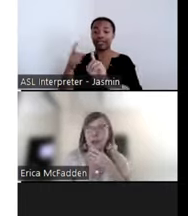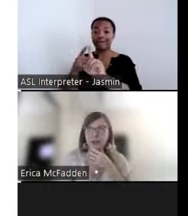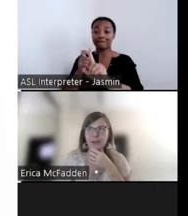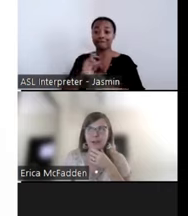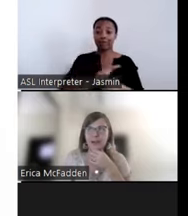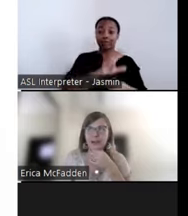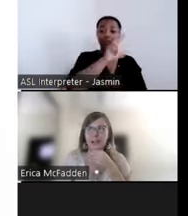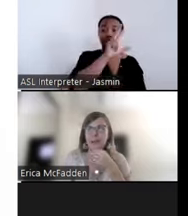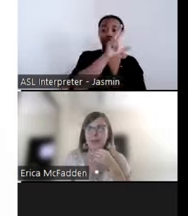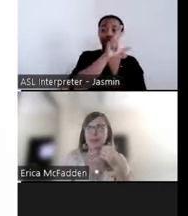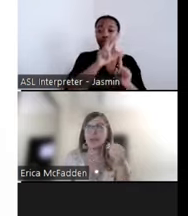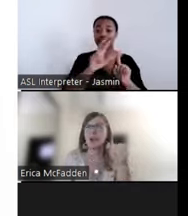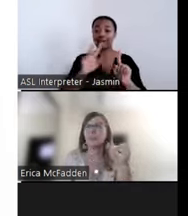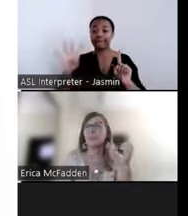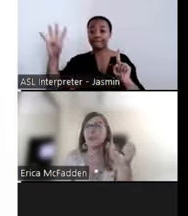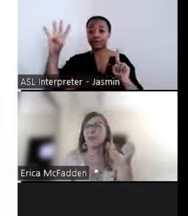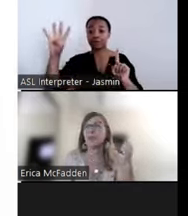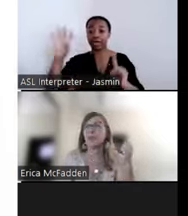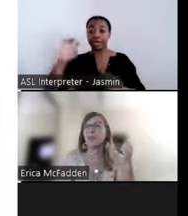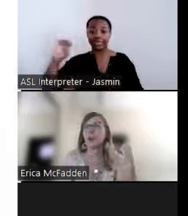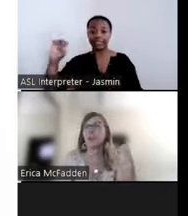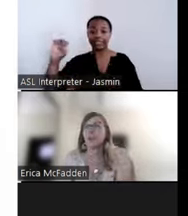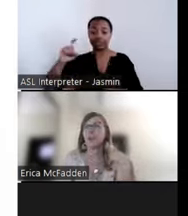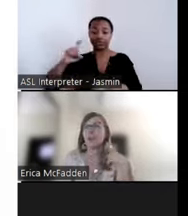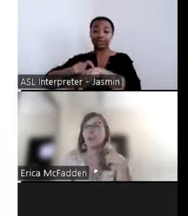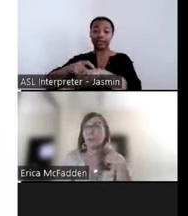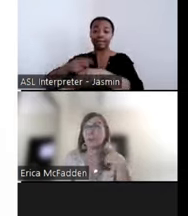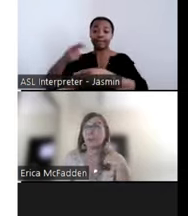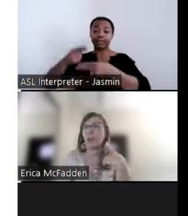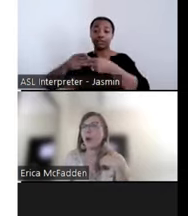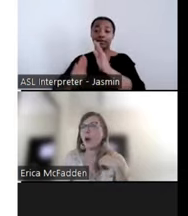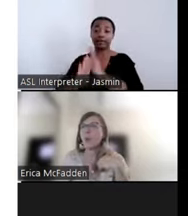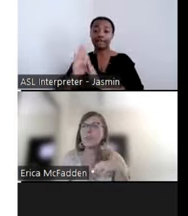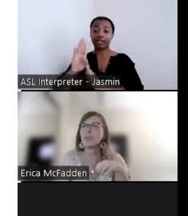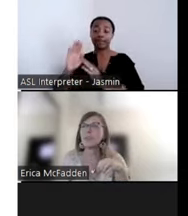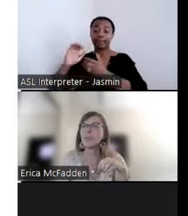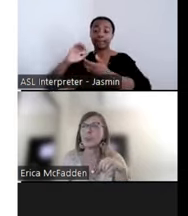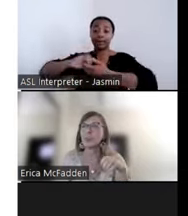Eastern Time. It’s called Developing Partnerships between Homelessness Systems